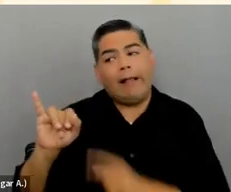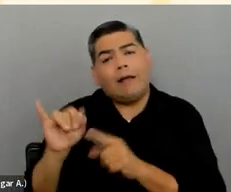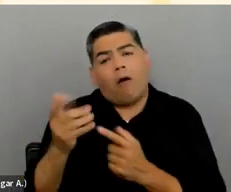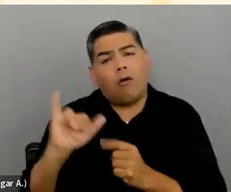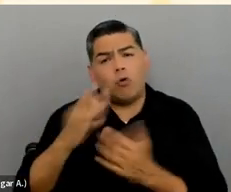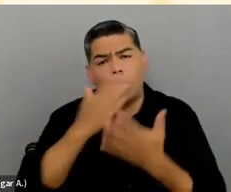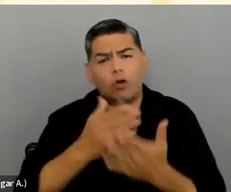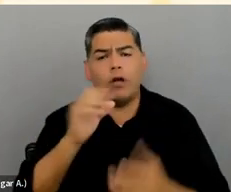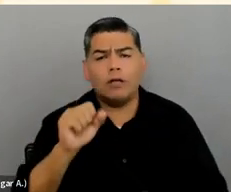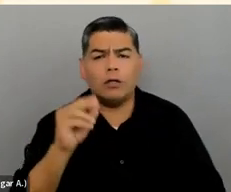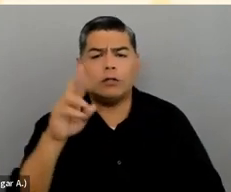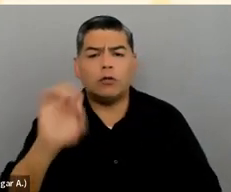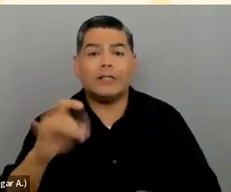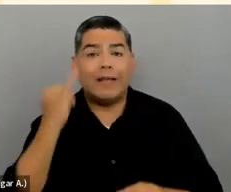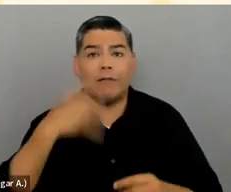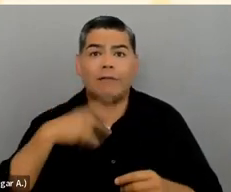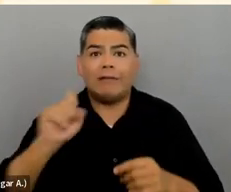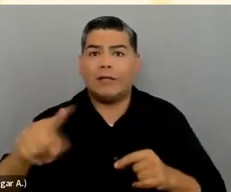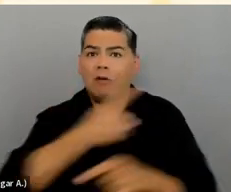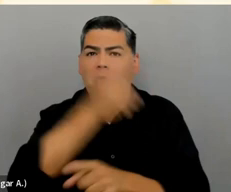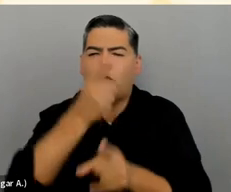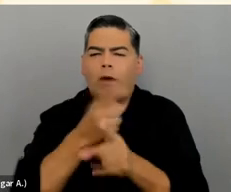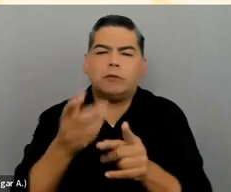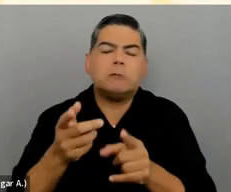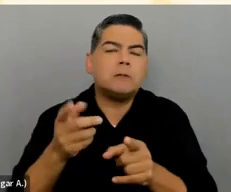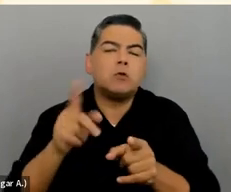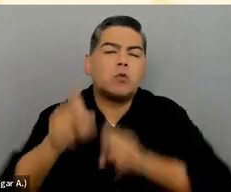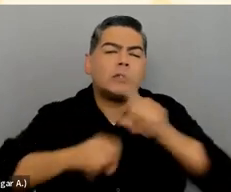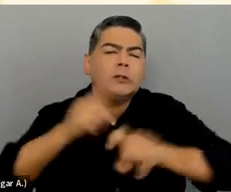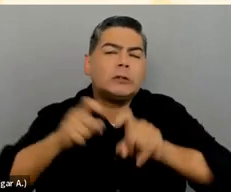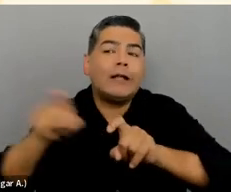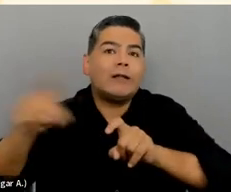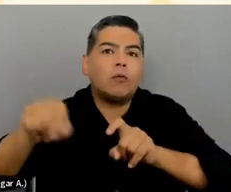As long as you're asking the right prompt, they’ll help you get closer.